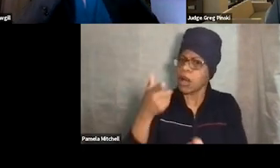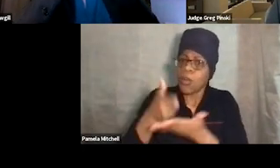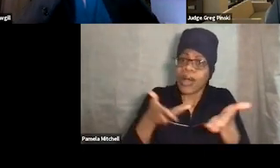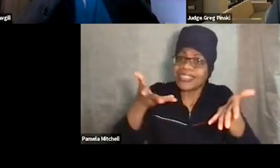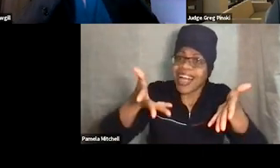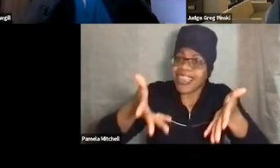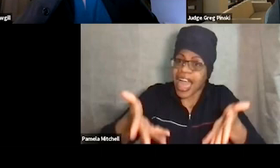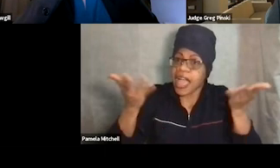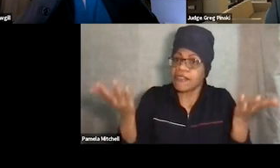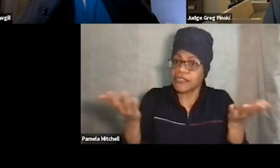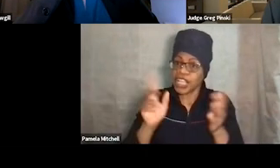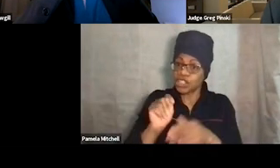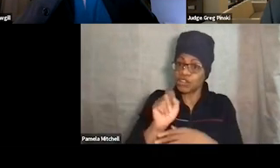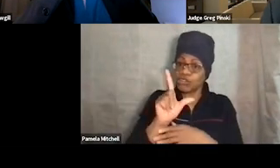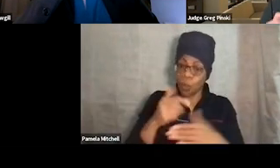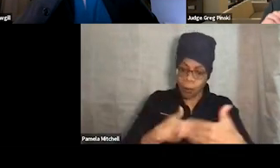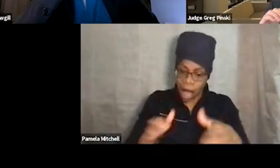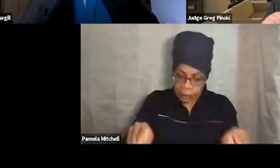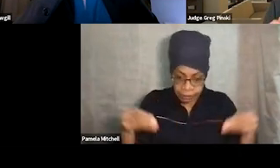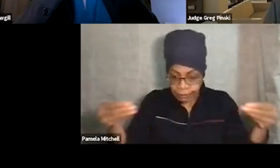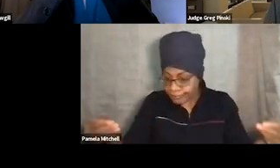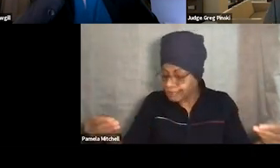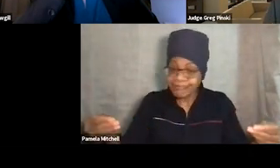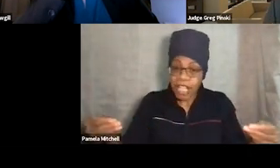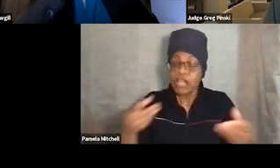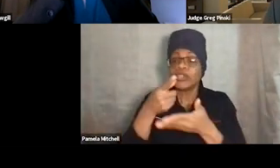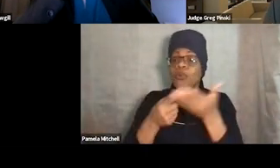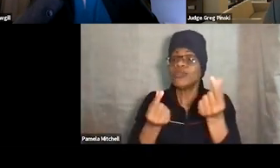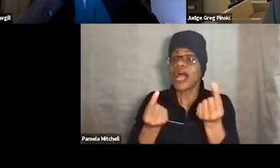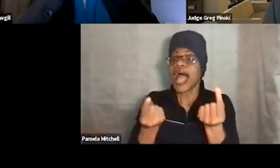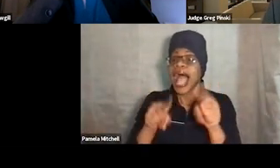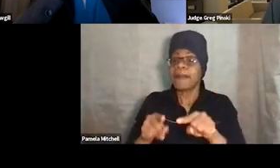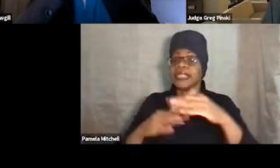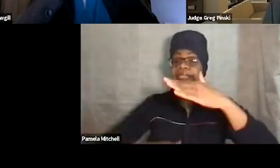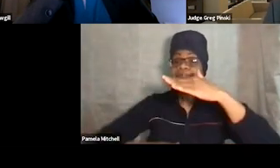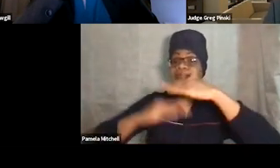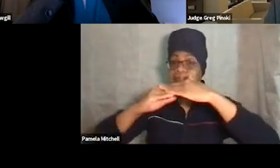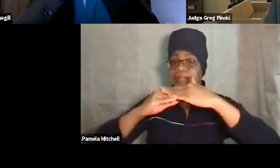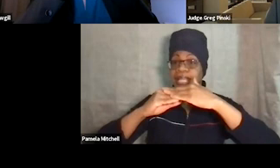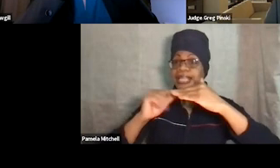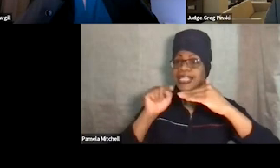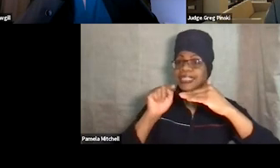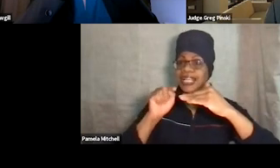what do you have left in your tool belt, right? So you hit that ceiling effect where, all of a sudden, none of the sanctions,